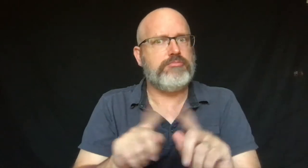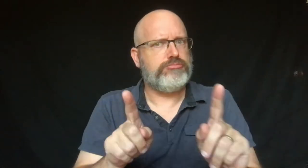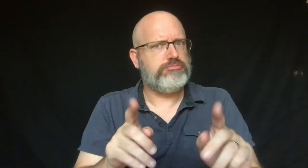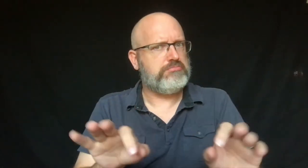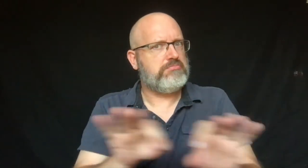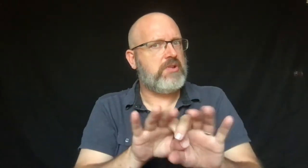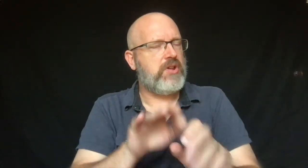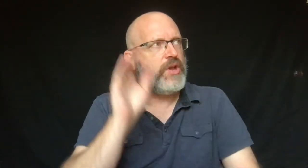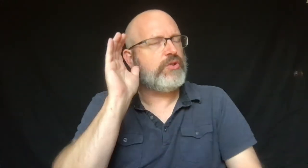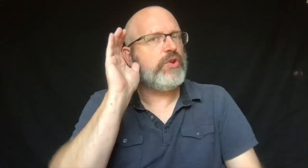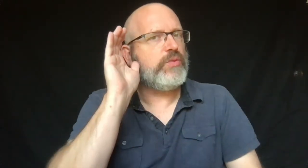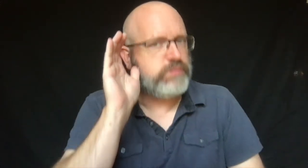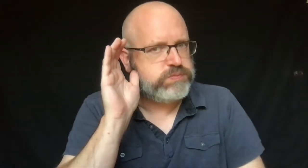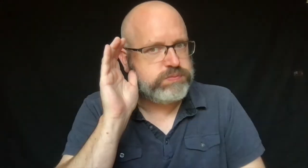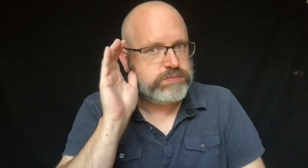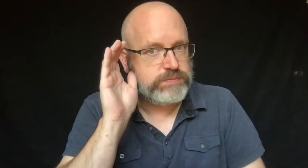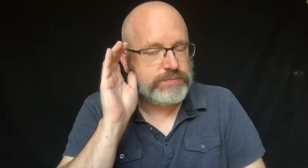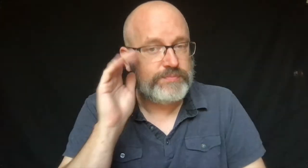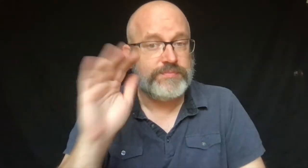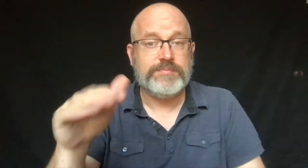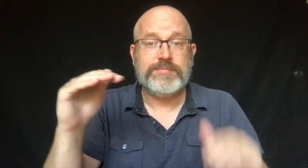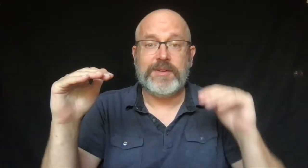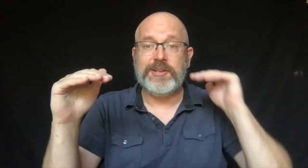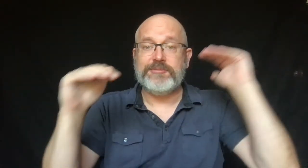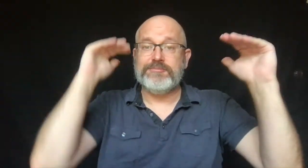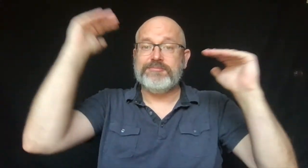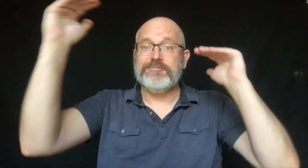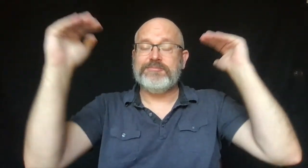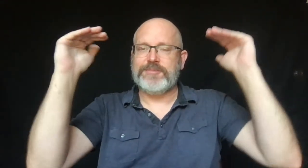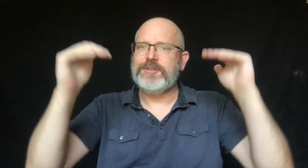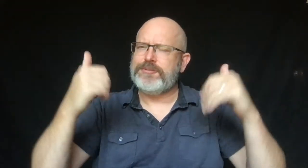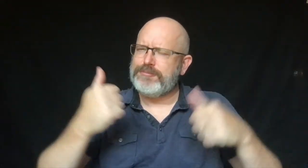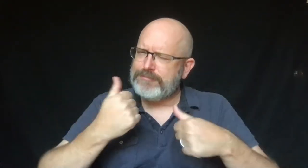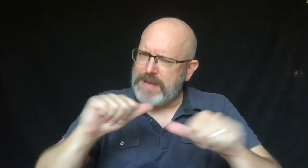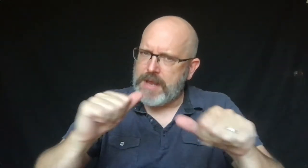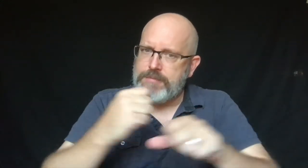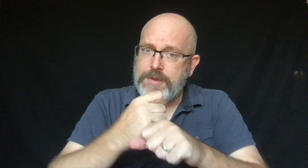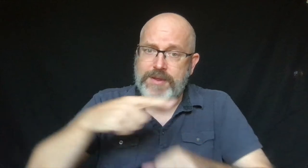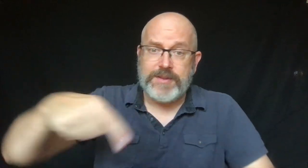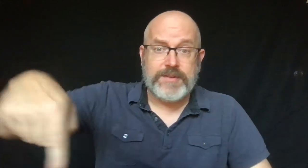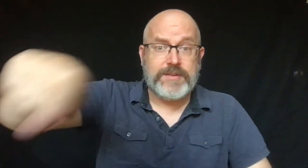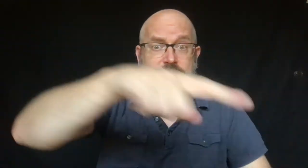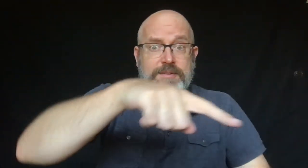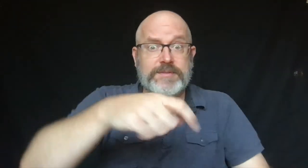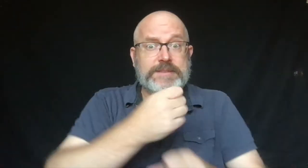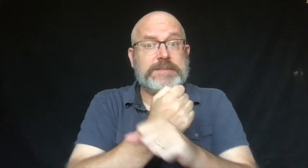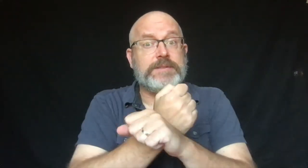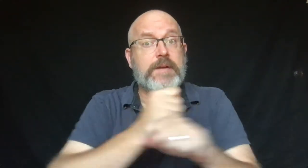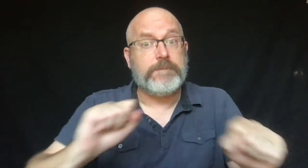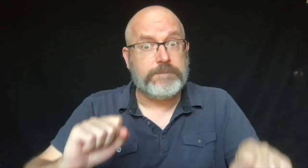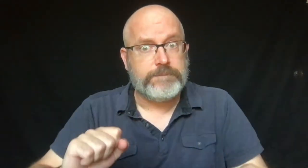but the kids did a good job listening. The grown-ups were trying to keep the kids safe